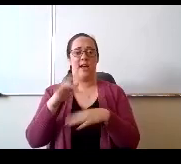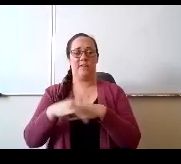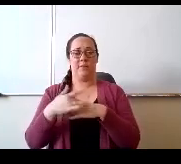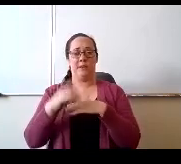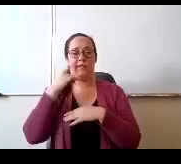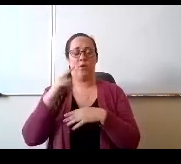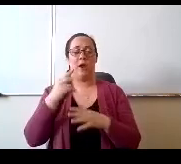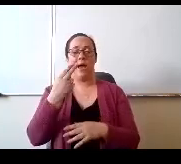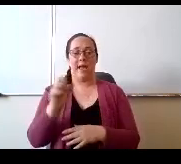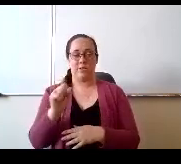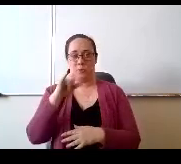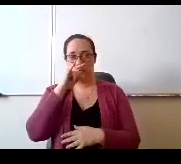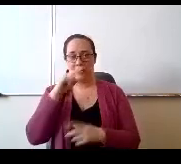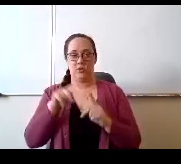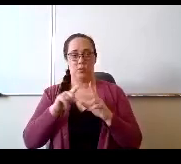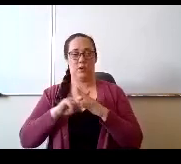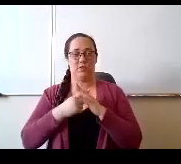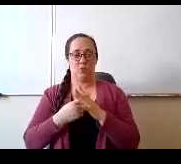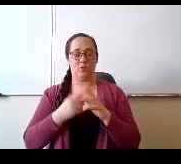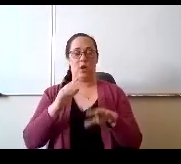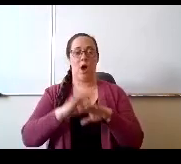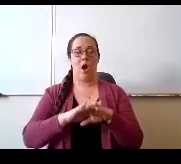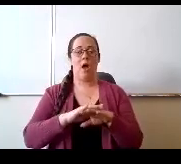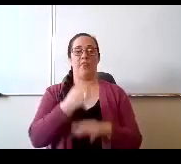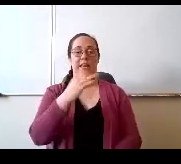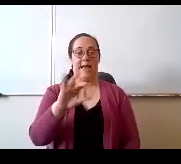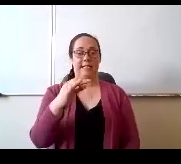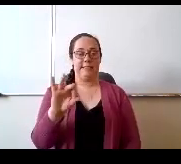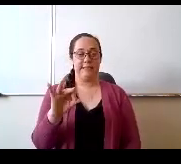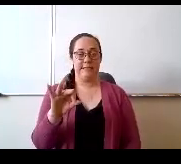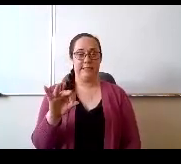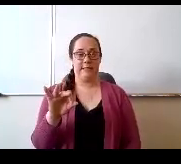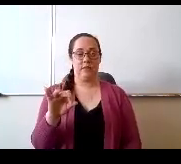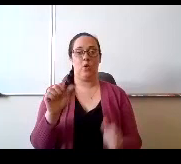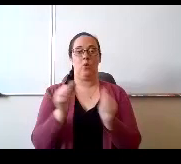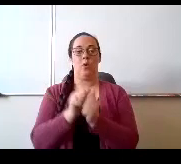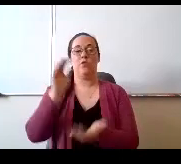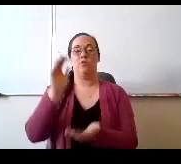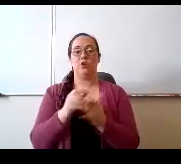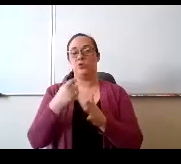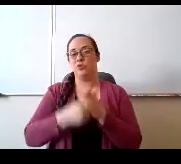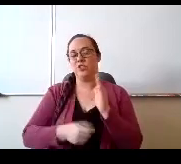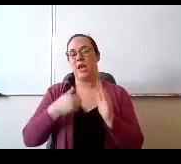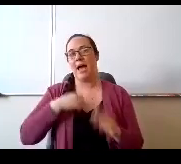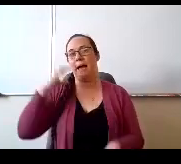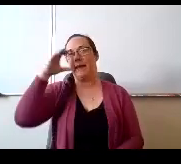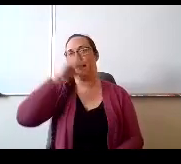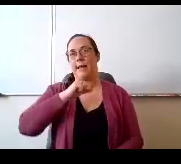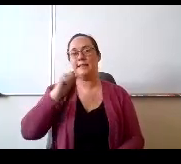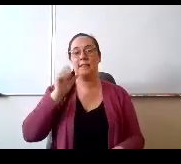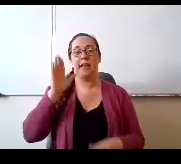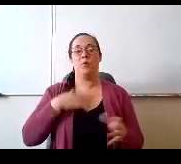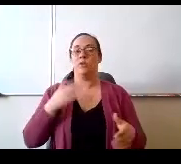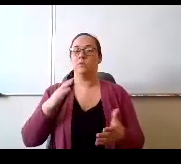Enrollment will start on the 19th. With the reduced tuition, I would anticipate the seats go fast.